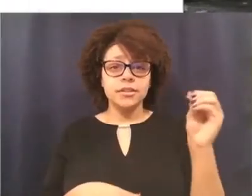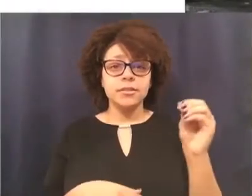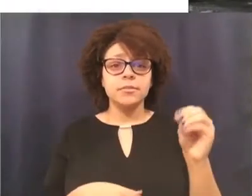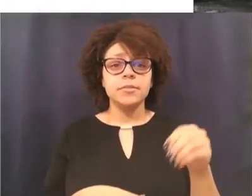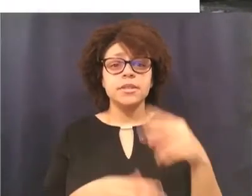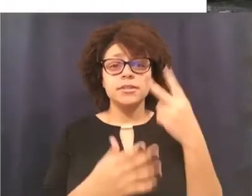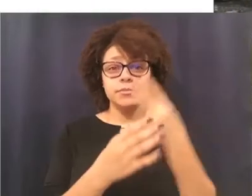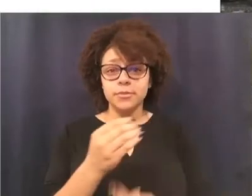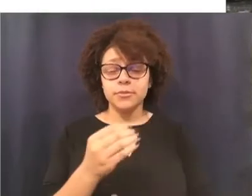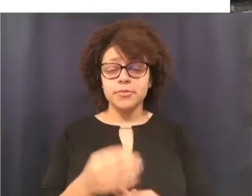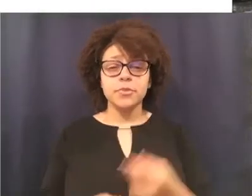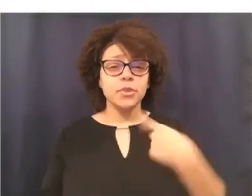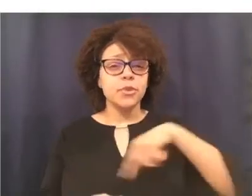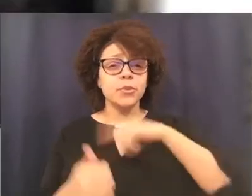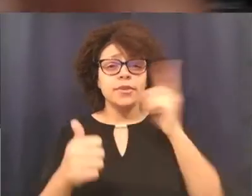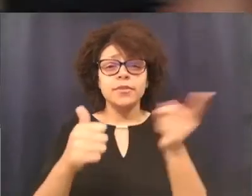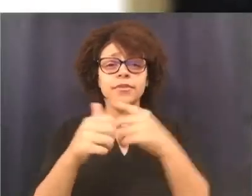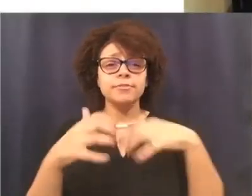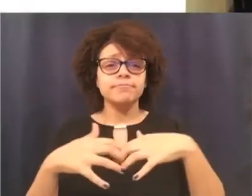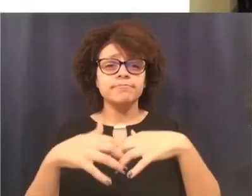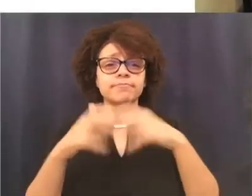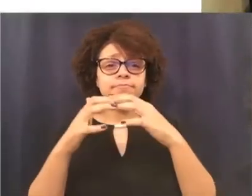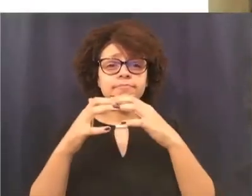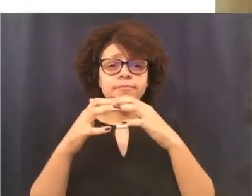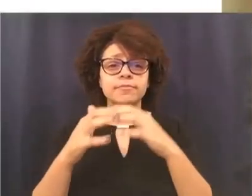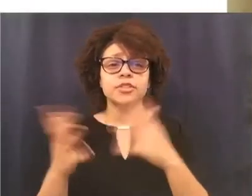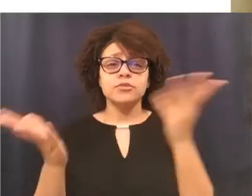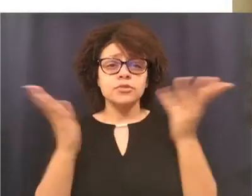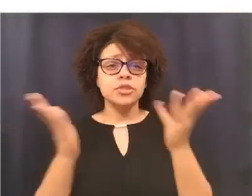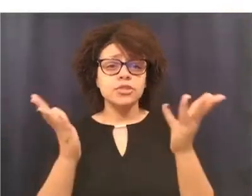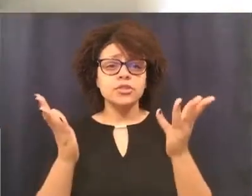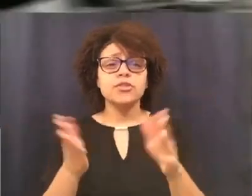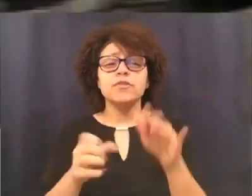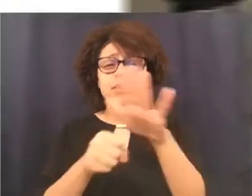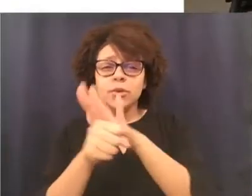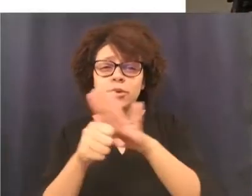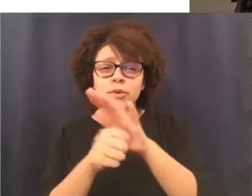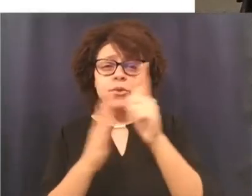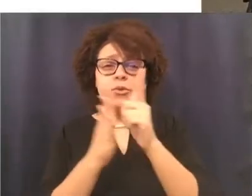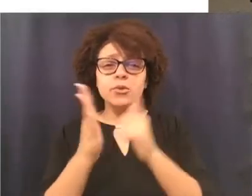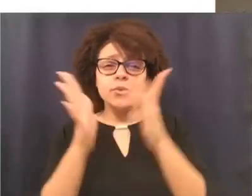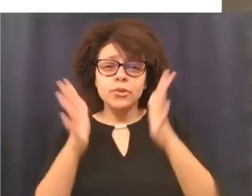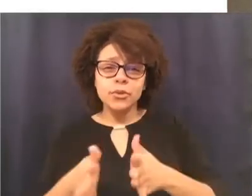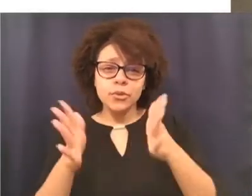We started off as a local firm serving attorneys from the Philadelphia Area; But now?